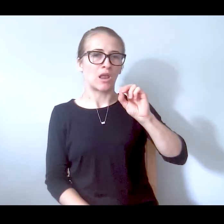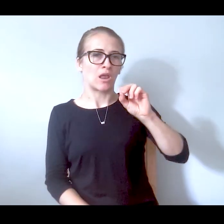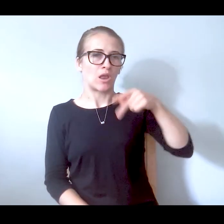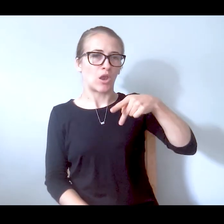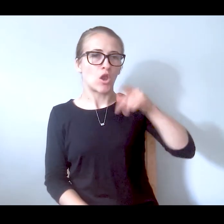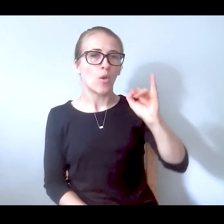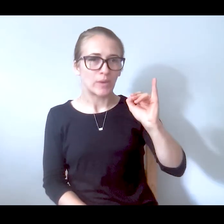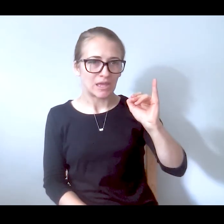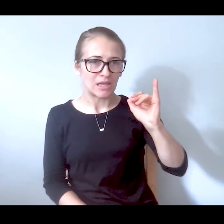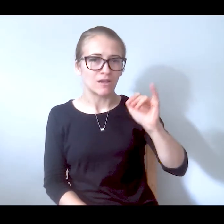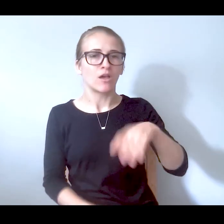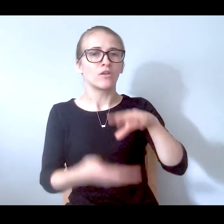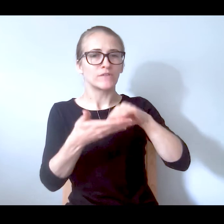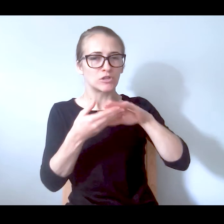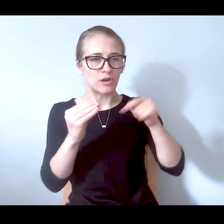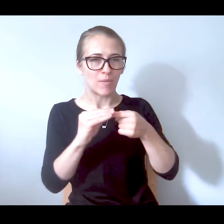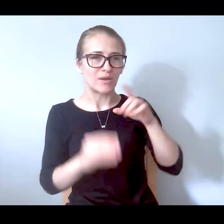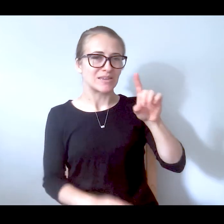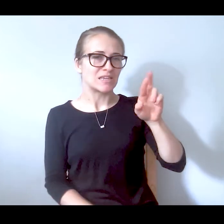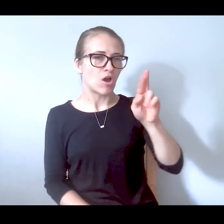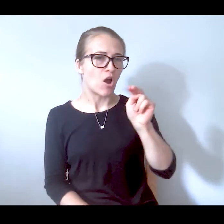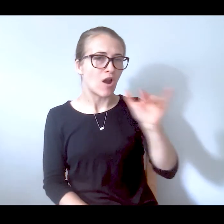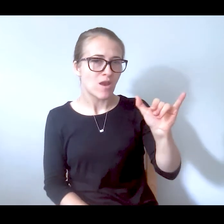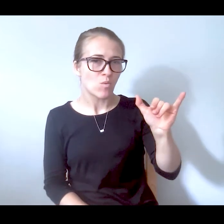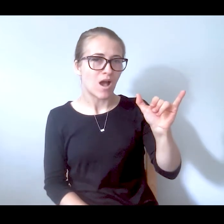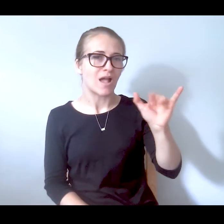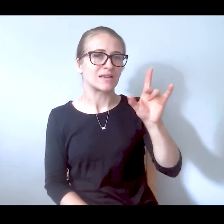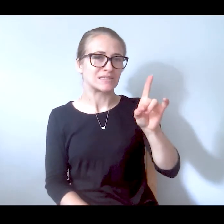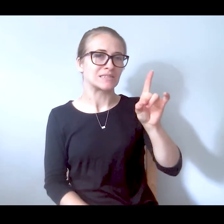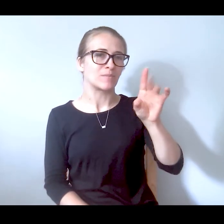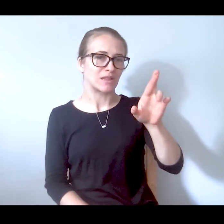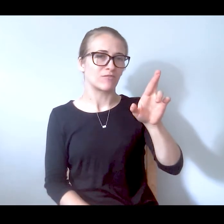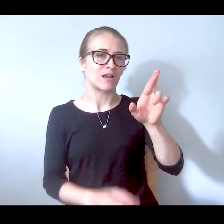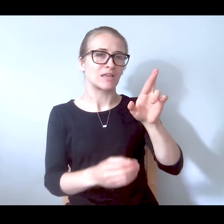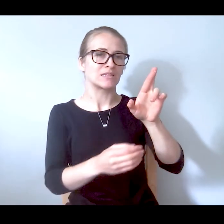lawyers for the public interest, DRNY, Daniel's